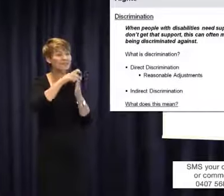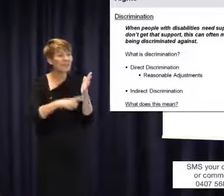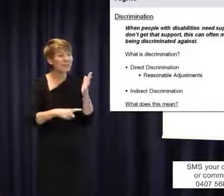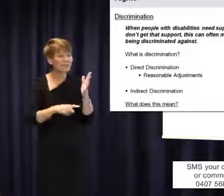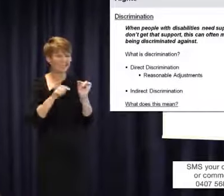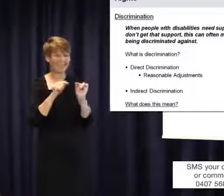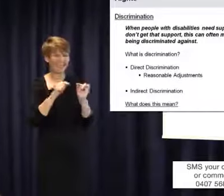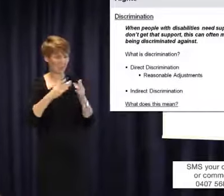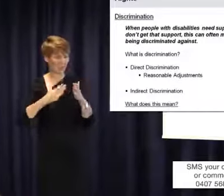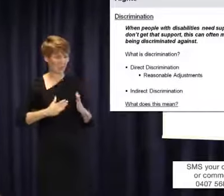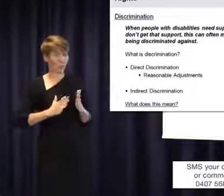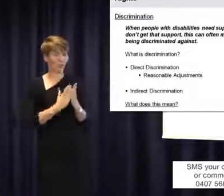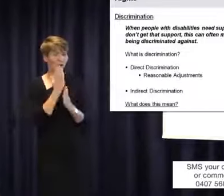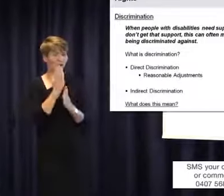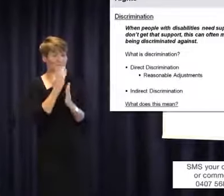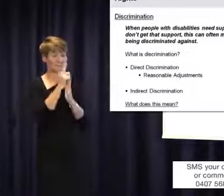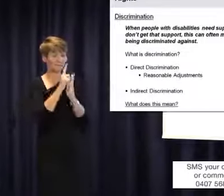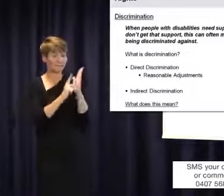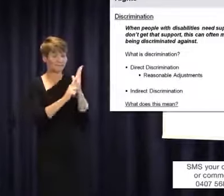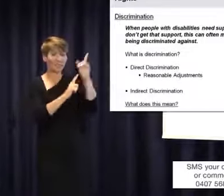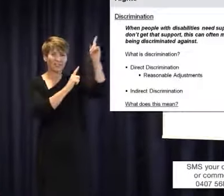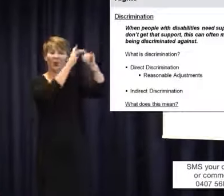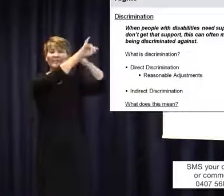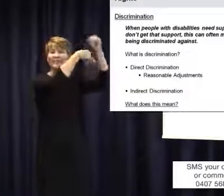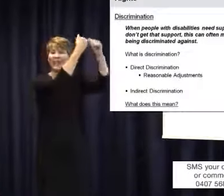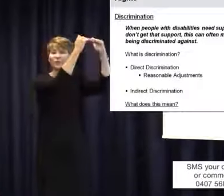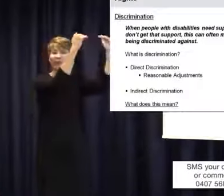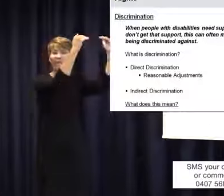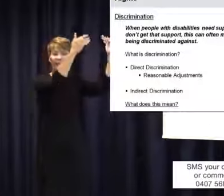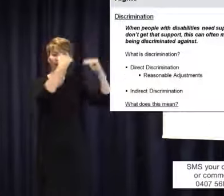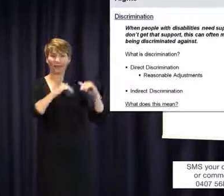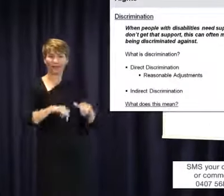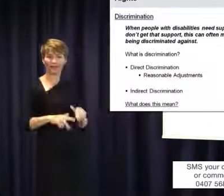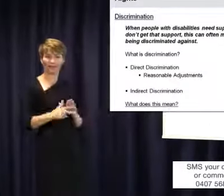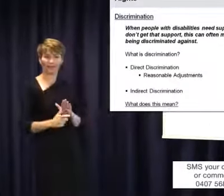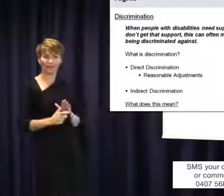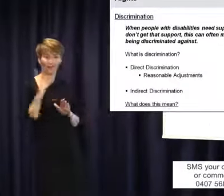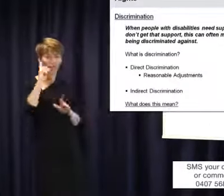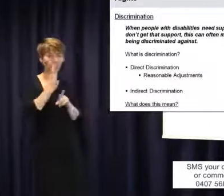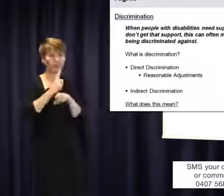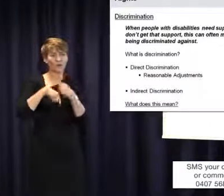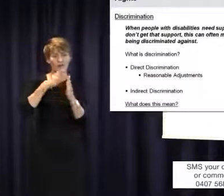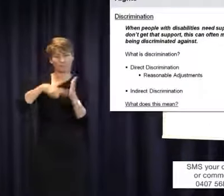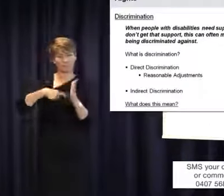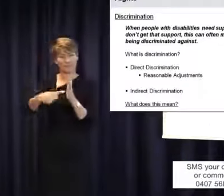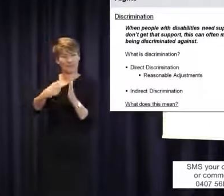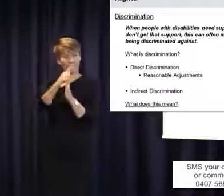But today we're going to mostly focus on discrimination legislation, but both of those types of laws